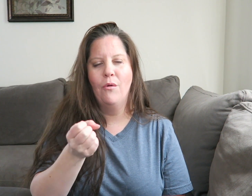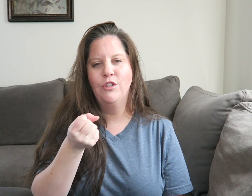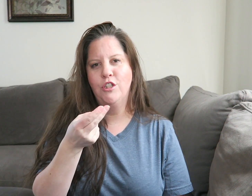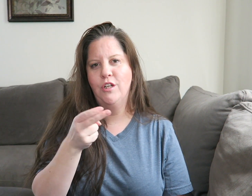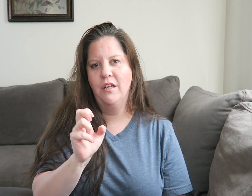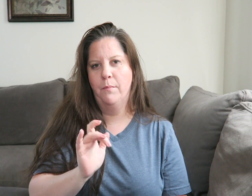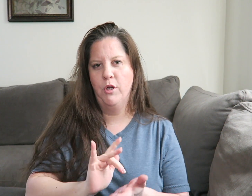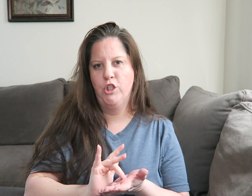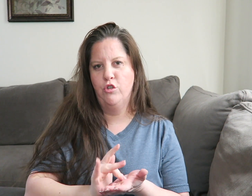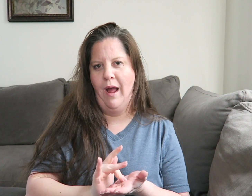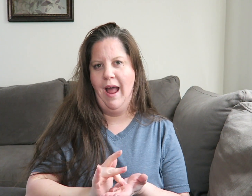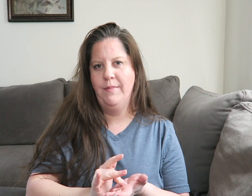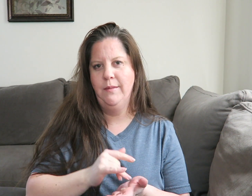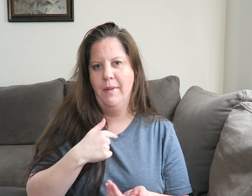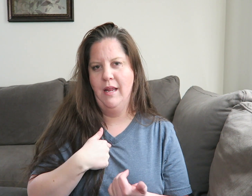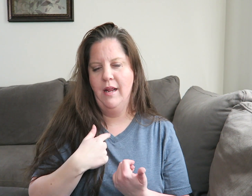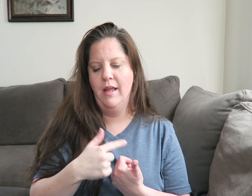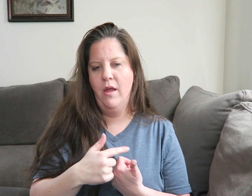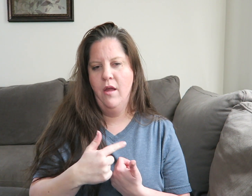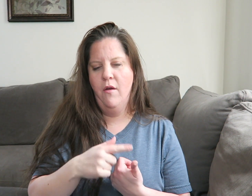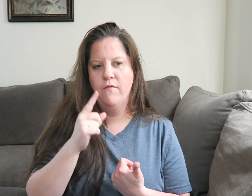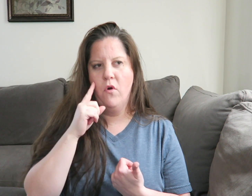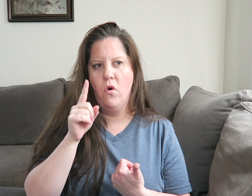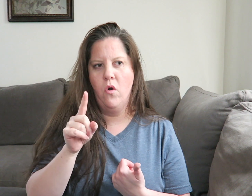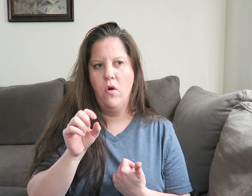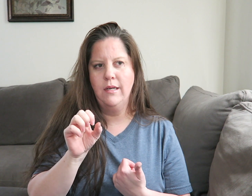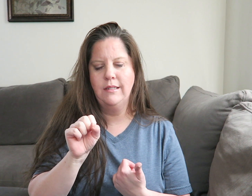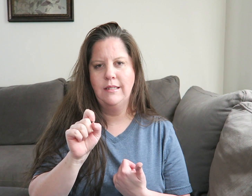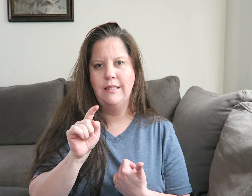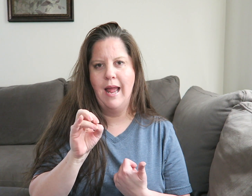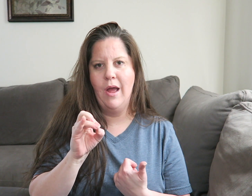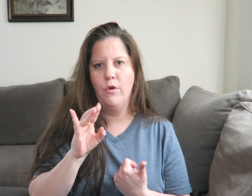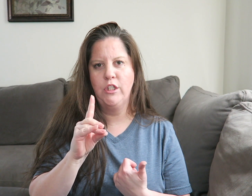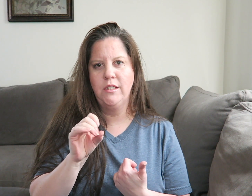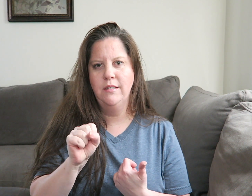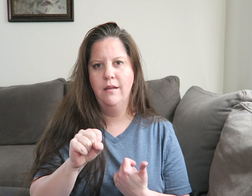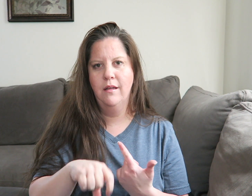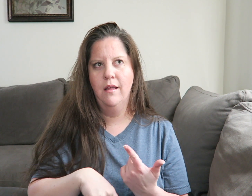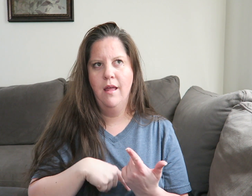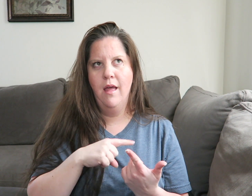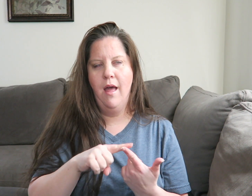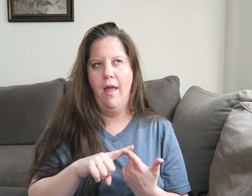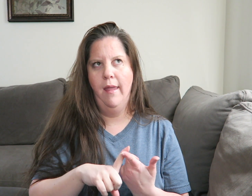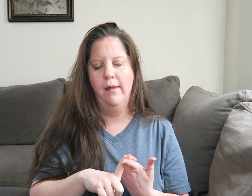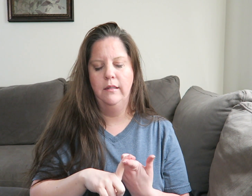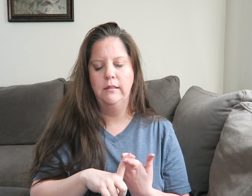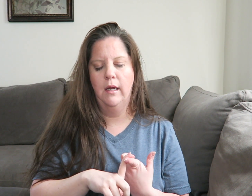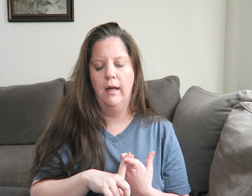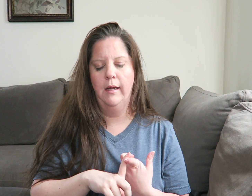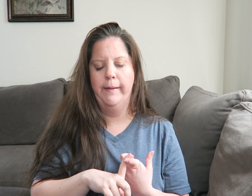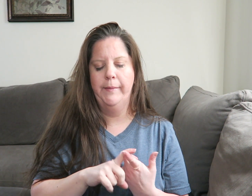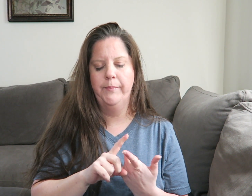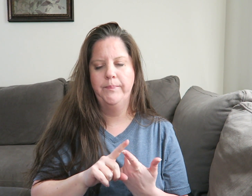So she prescribed me for steroids And umm